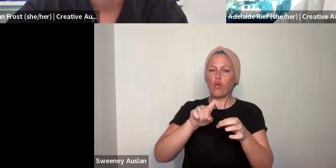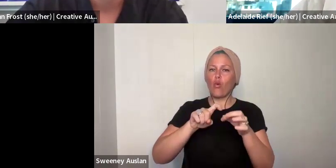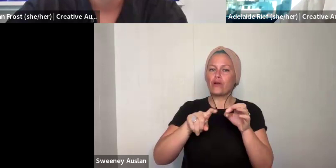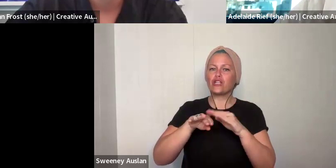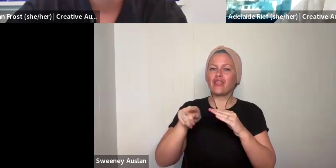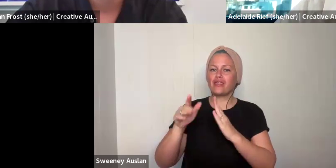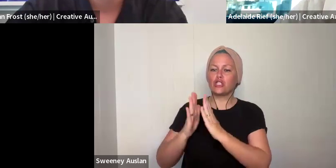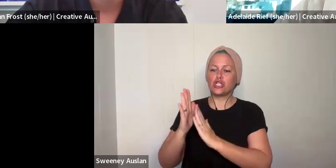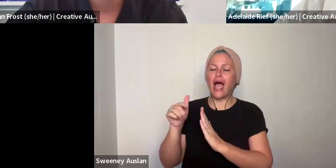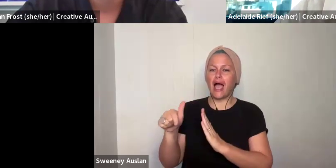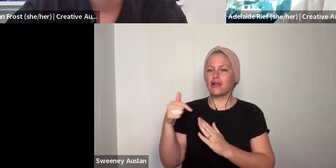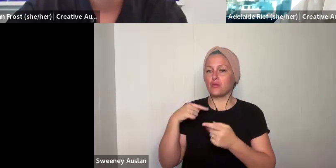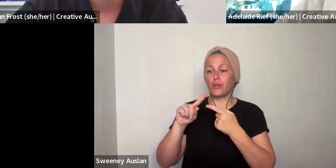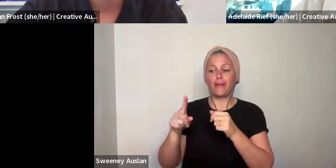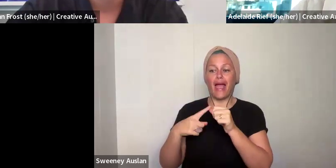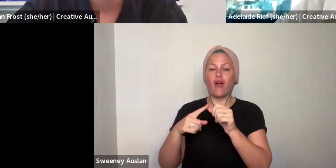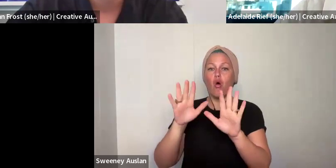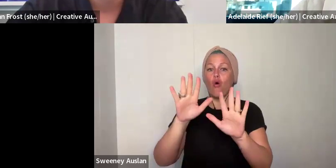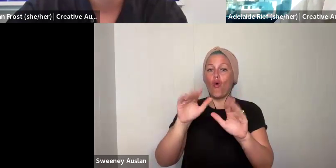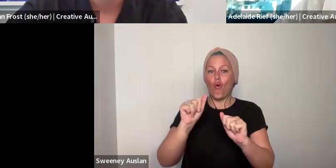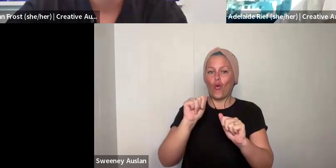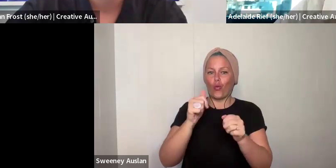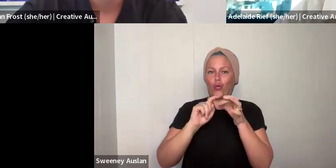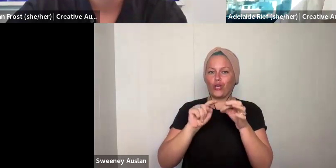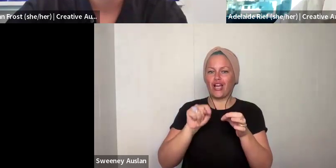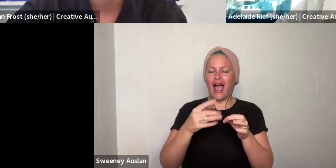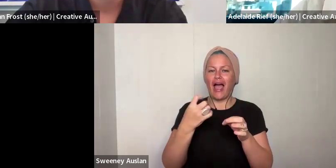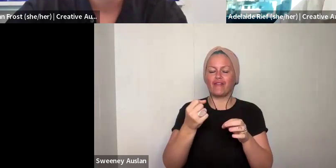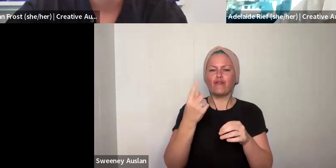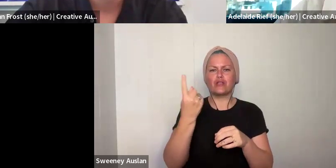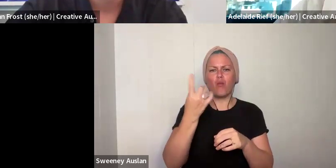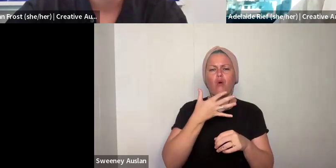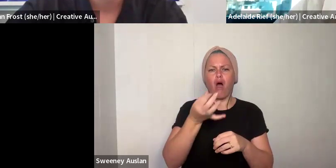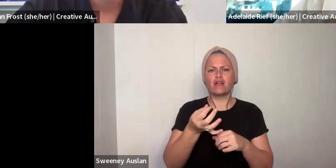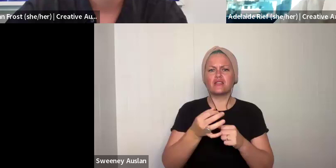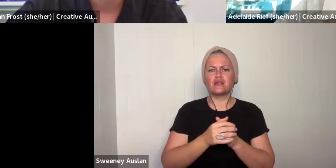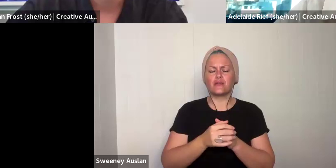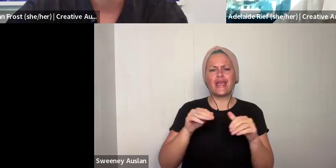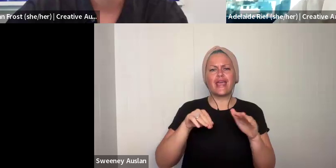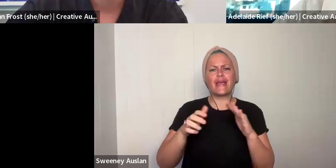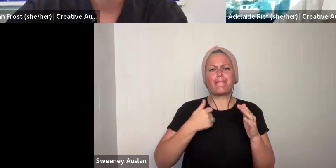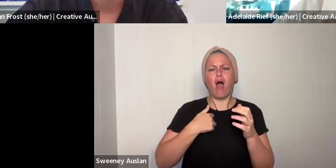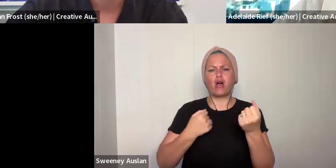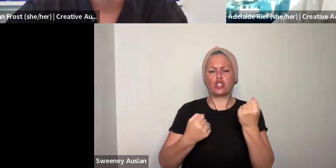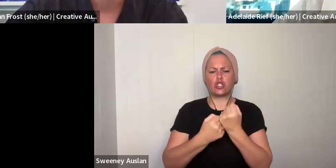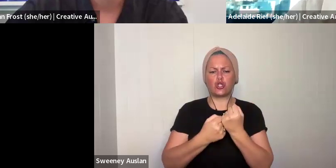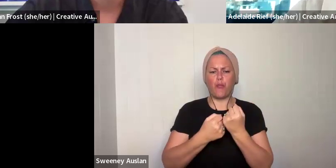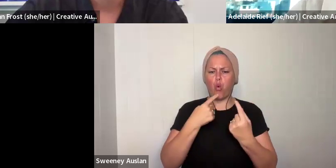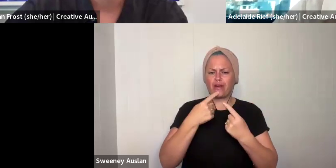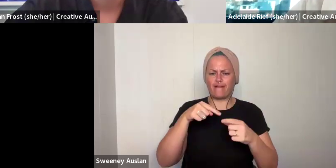as well. We are starting to get towards the end of the session today. Please keep popping your questions in the chat.